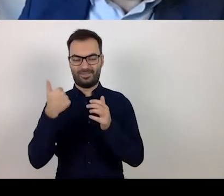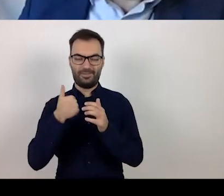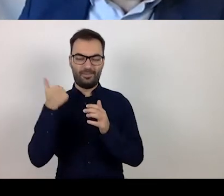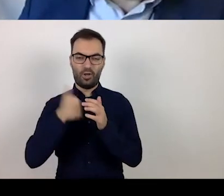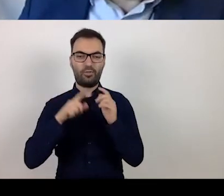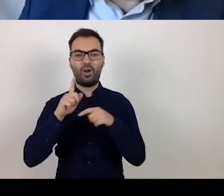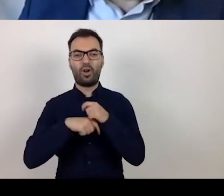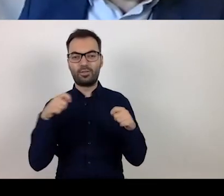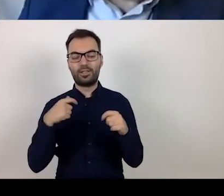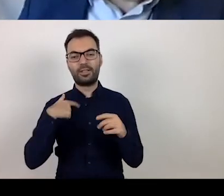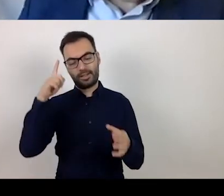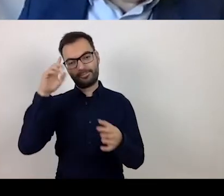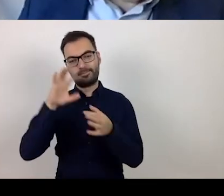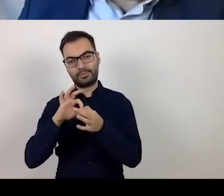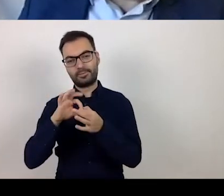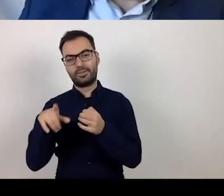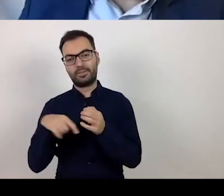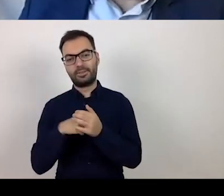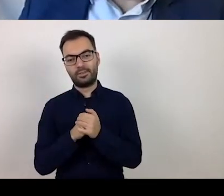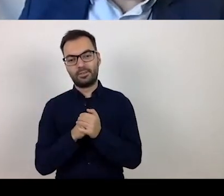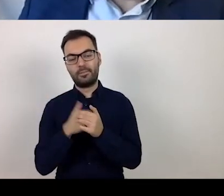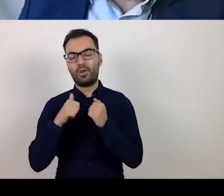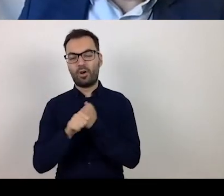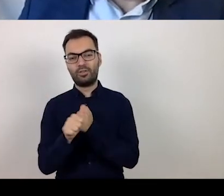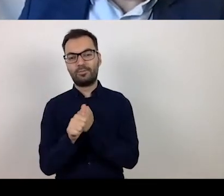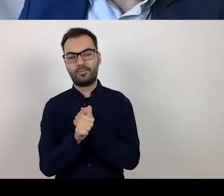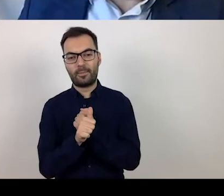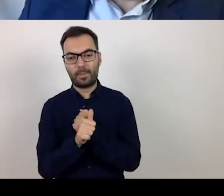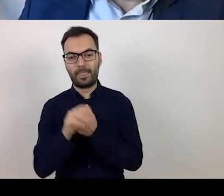I will discuss schedules for calls of proposals.